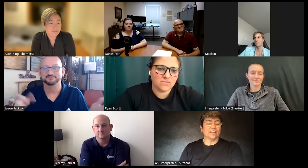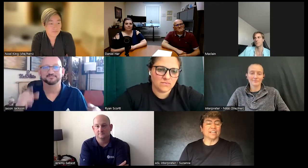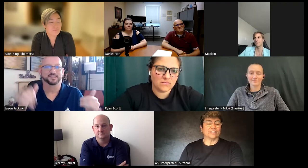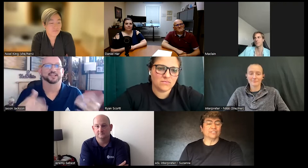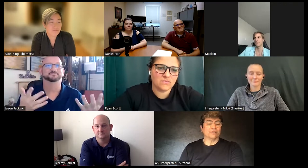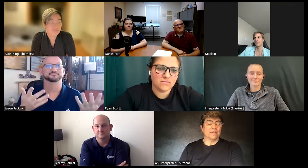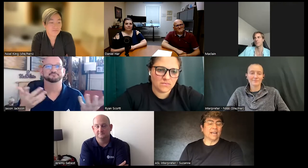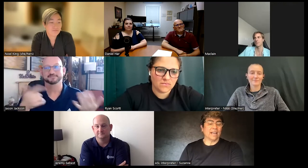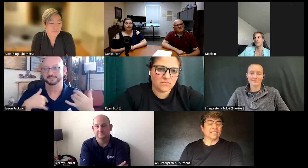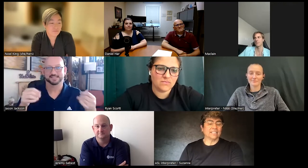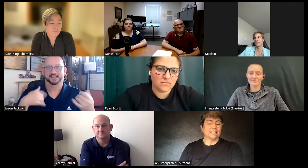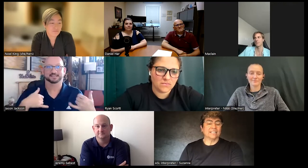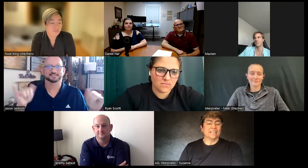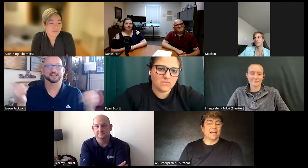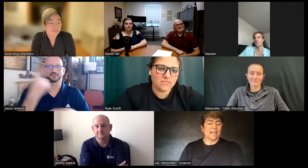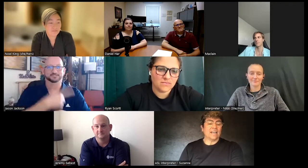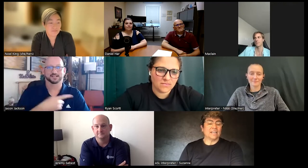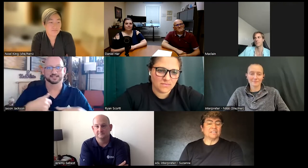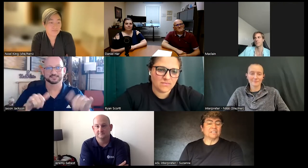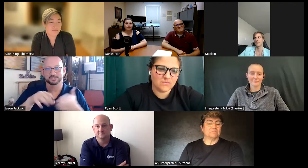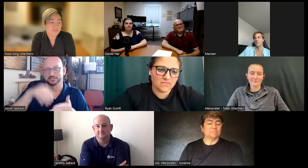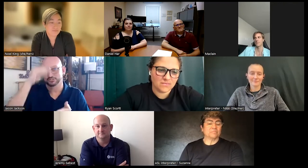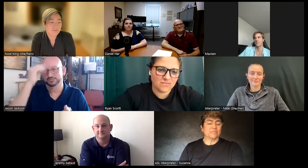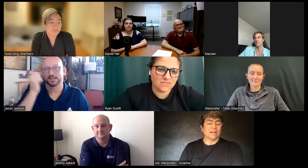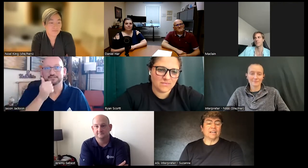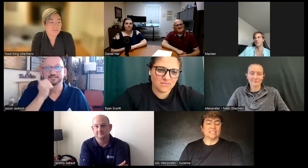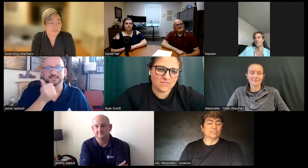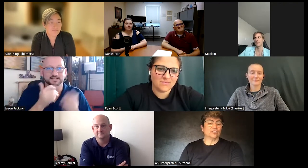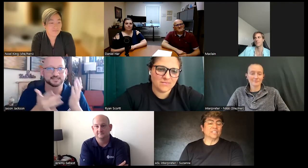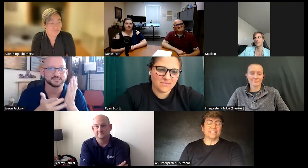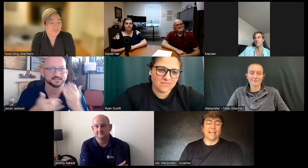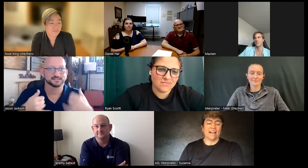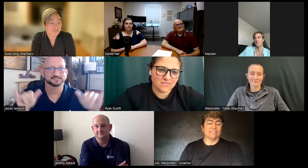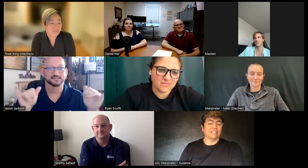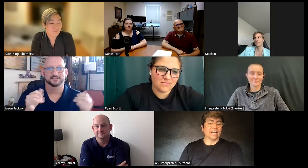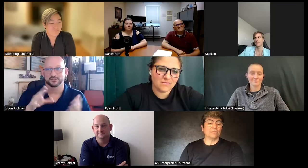training is good for me I liked it and uh still to this day I feel like I'm